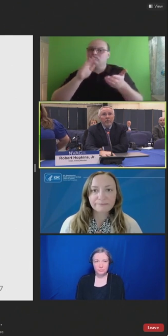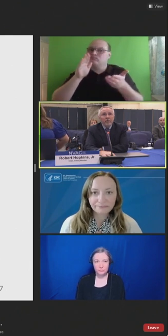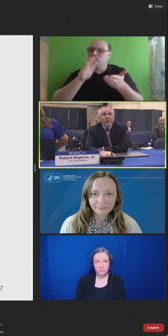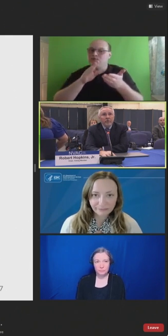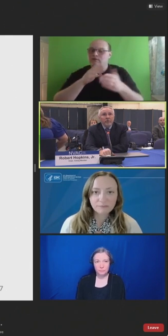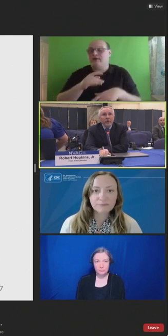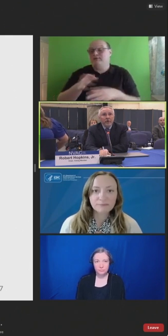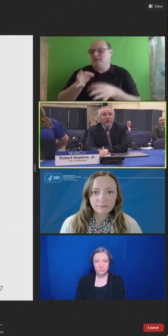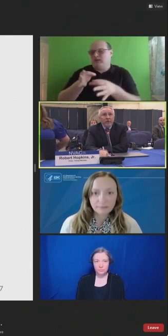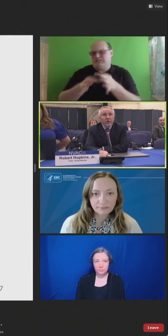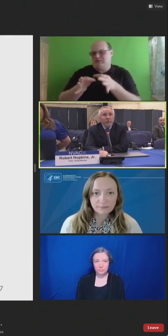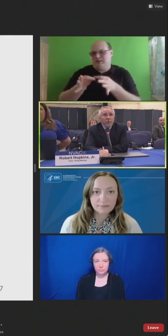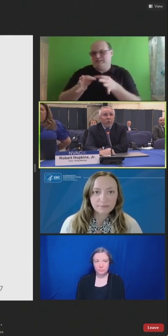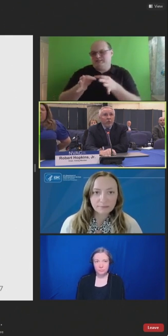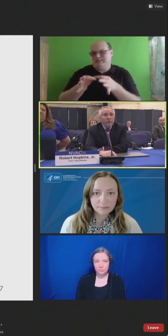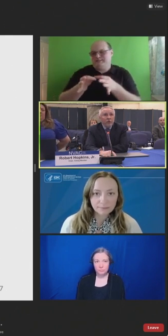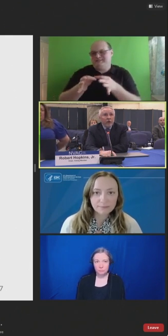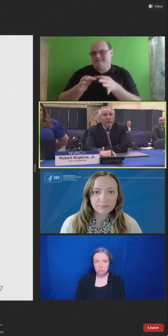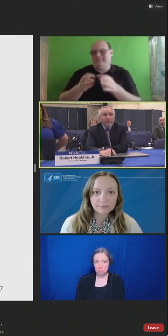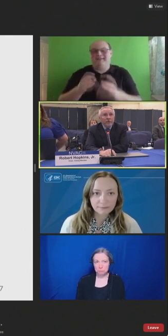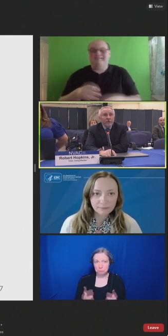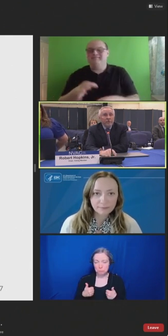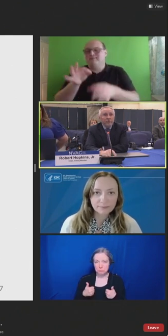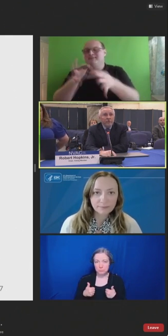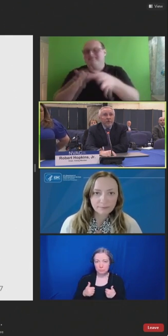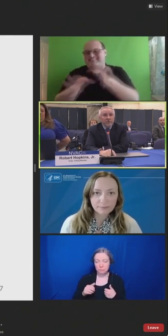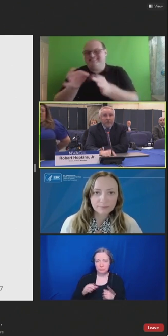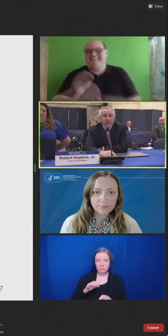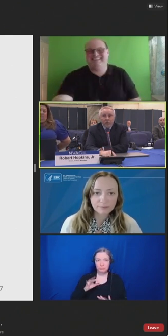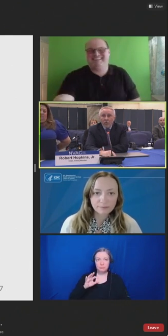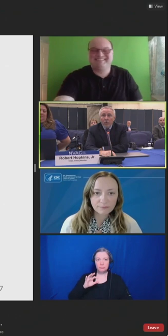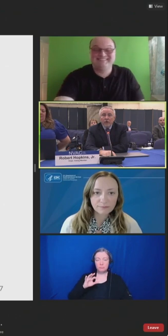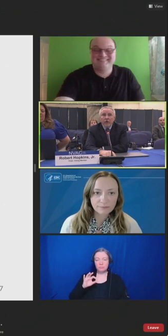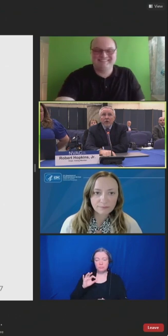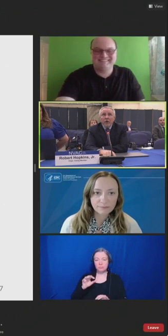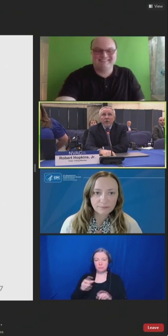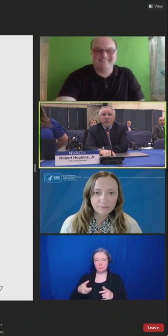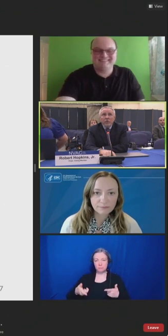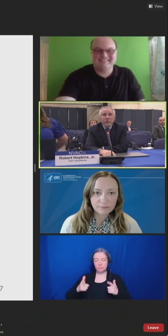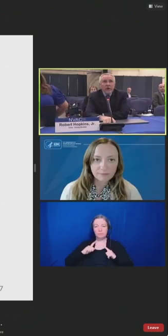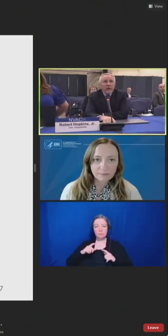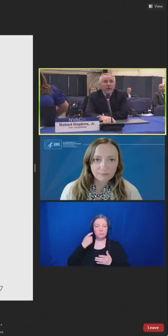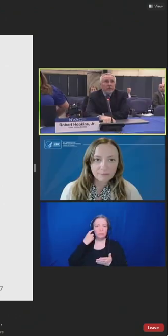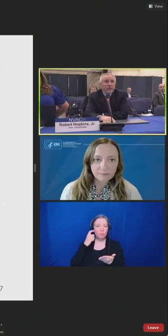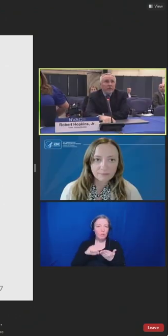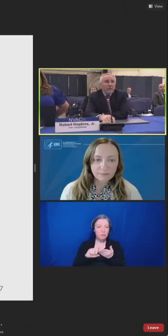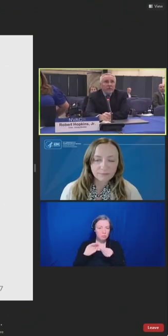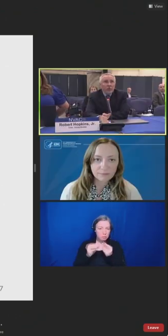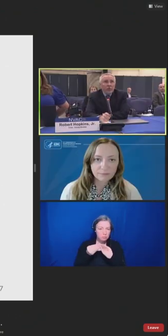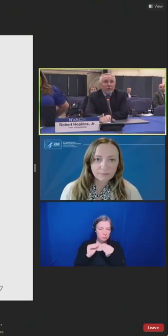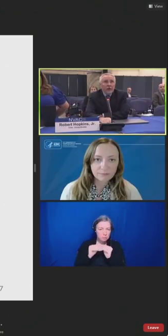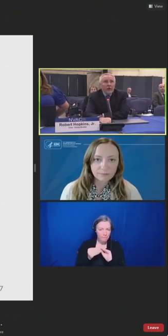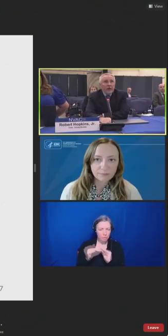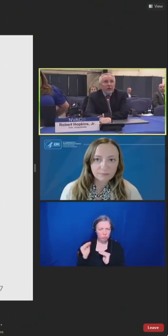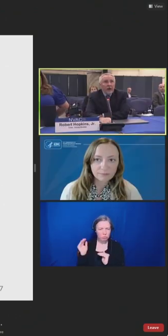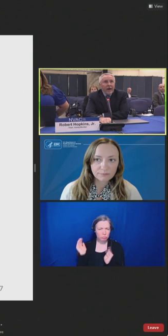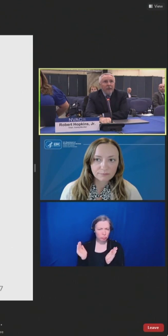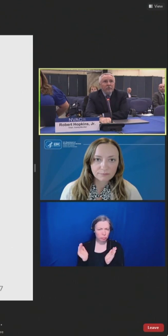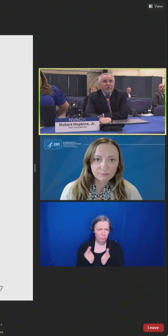in the VAERS report as well as in this V-safe report, was there any effort or any analysis